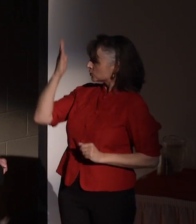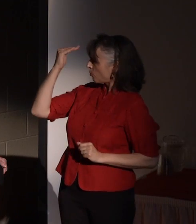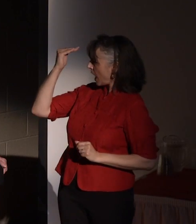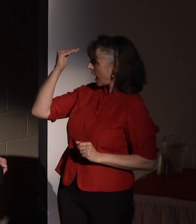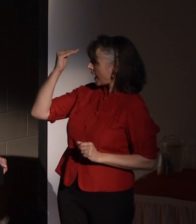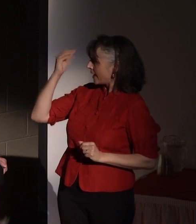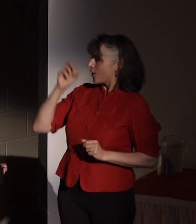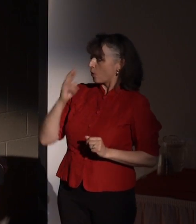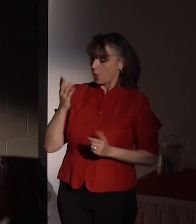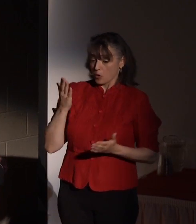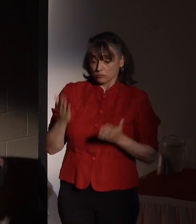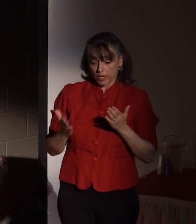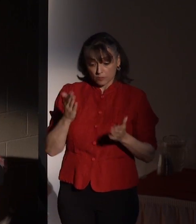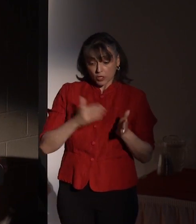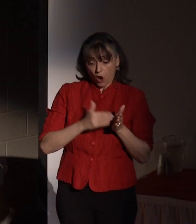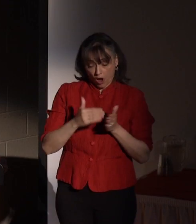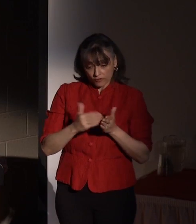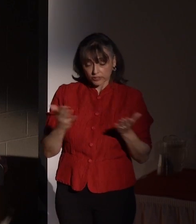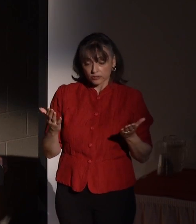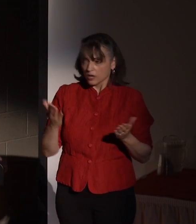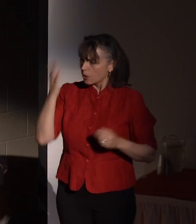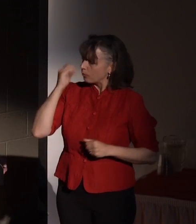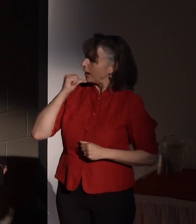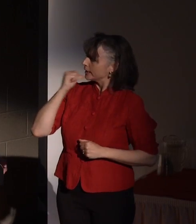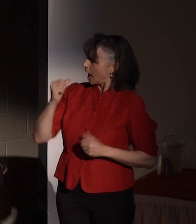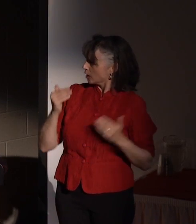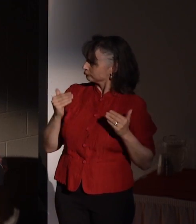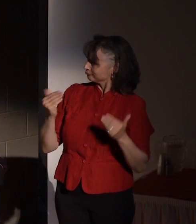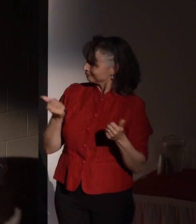perhaps just as often, why not.